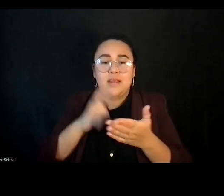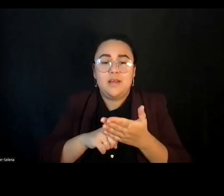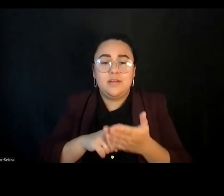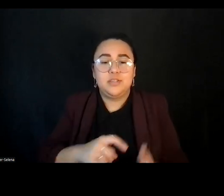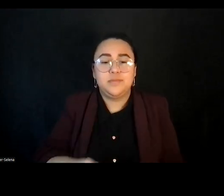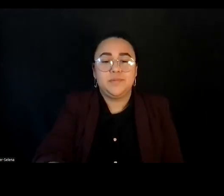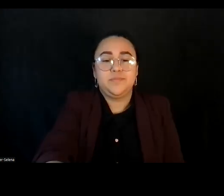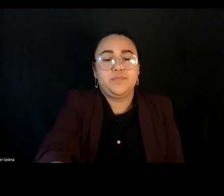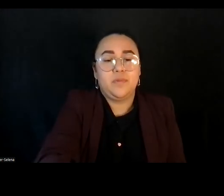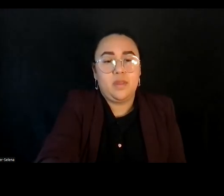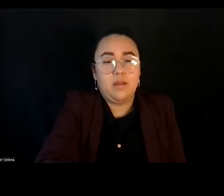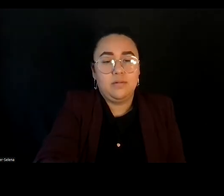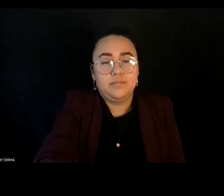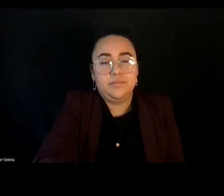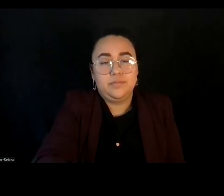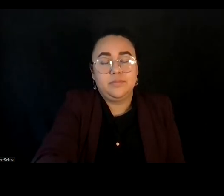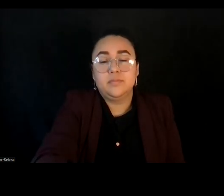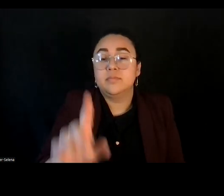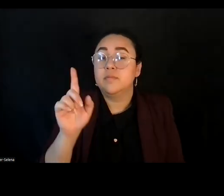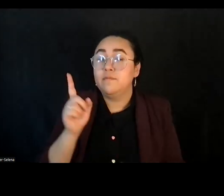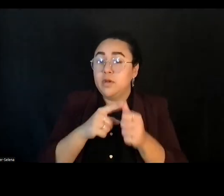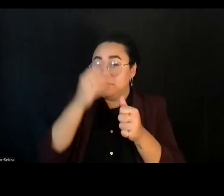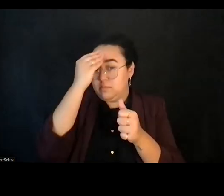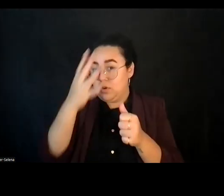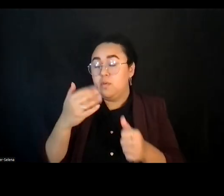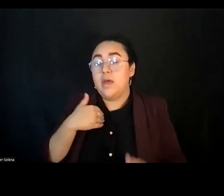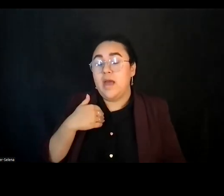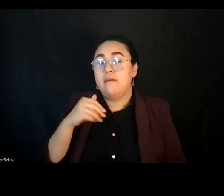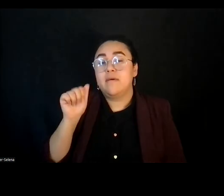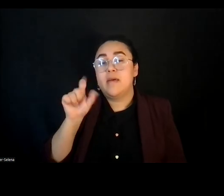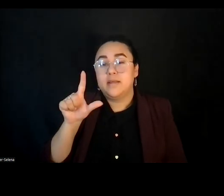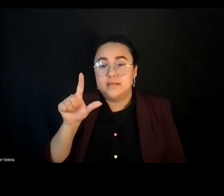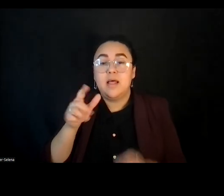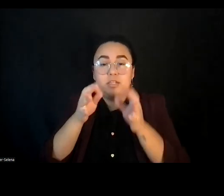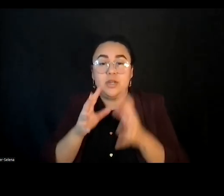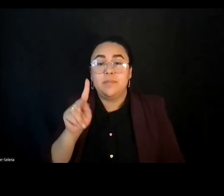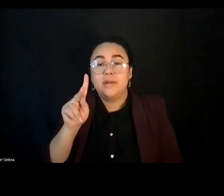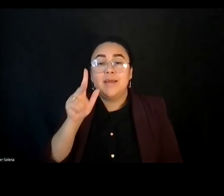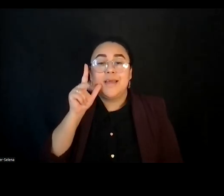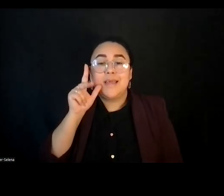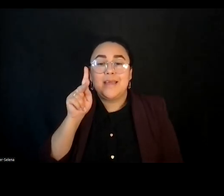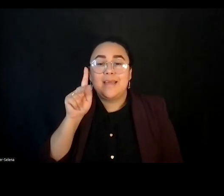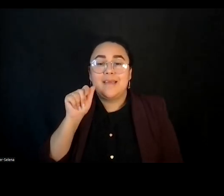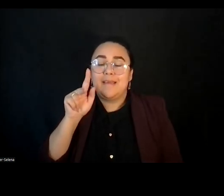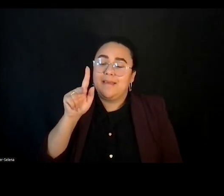So firstly, we have as our interpretation with Kafi and Selena. Thank you.